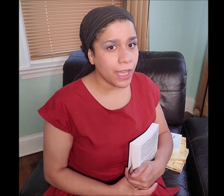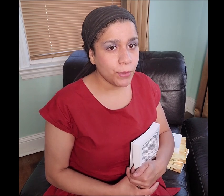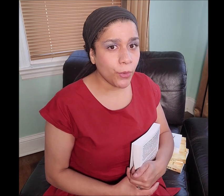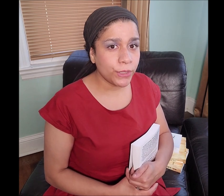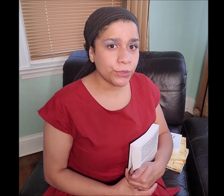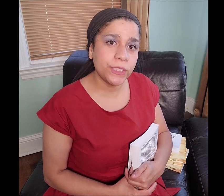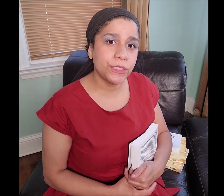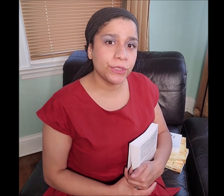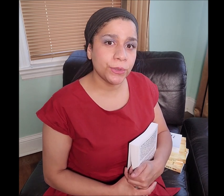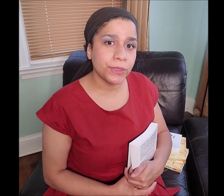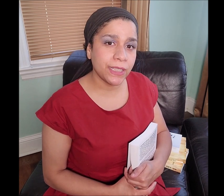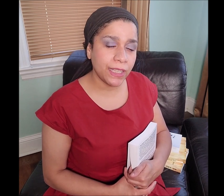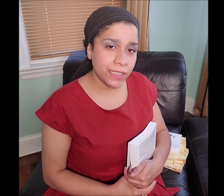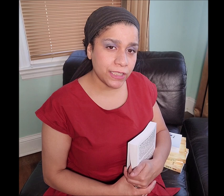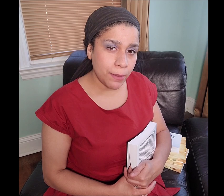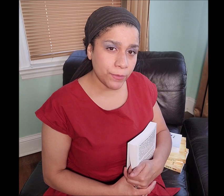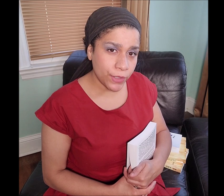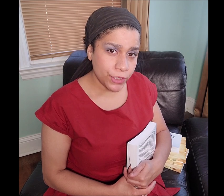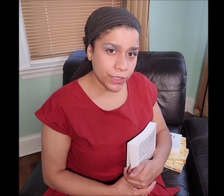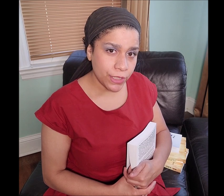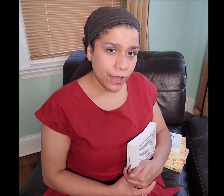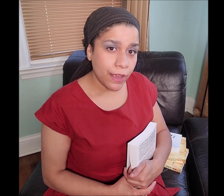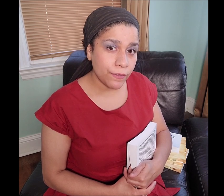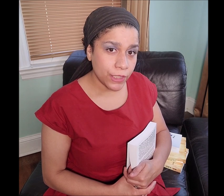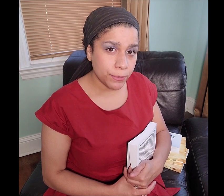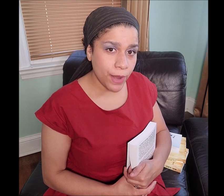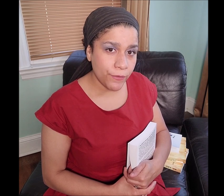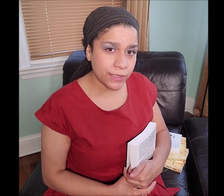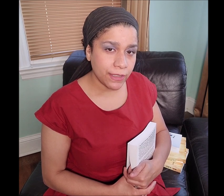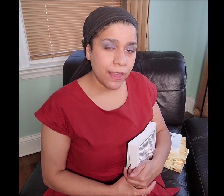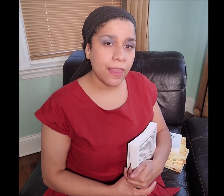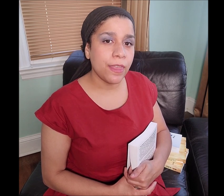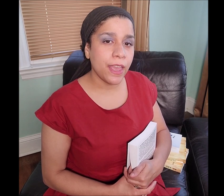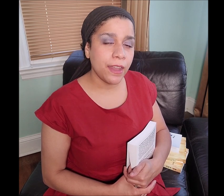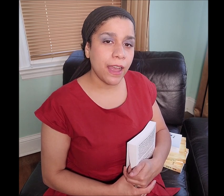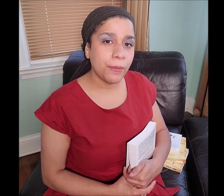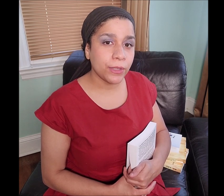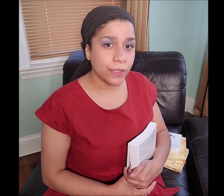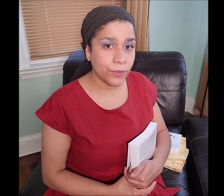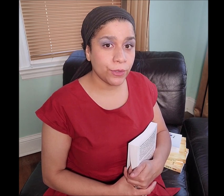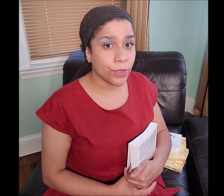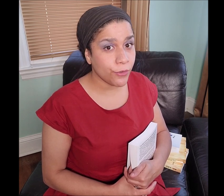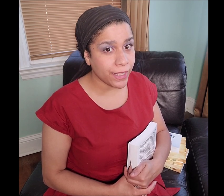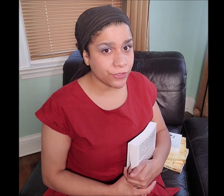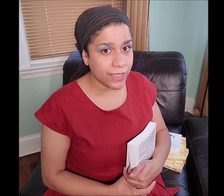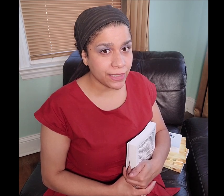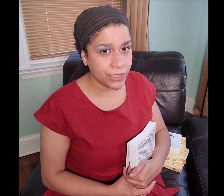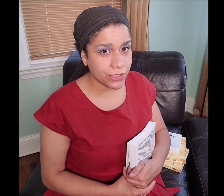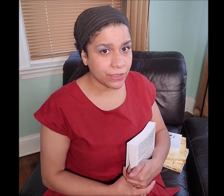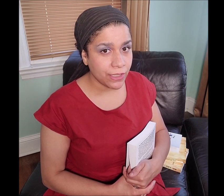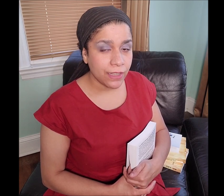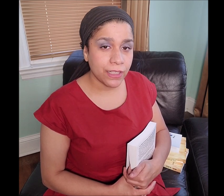I am going to read to you the King James version of this prophecy, then I will give you the correct translation.